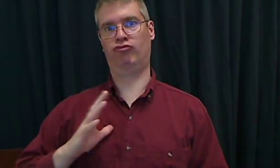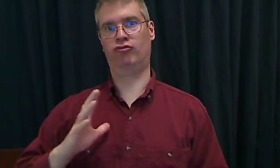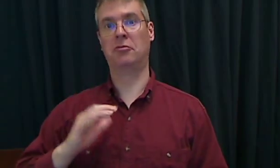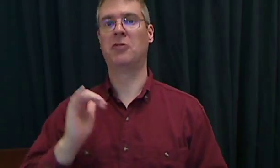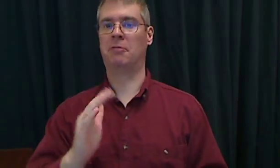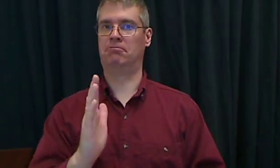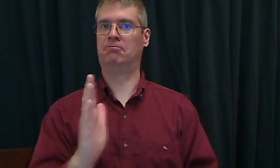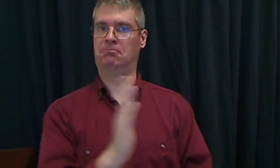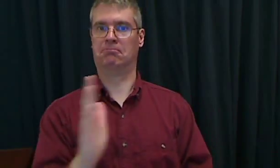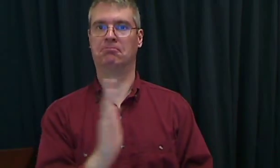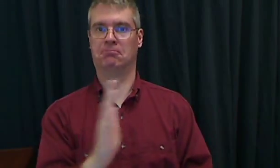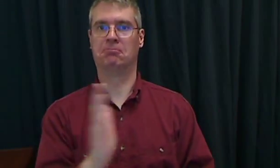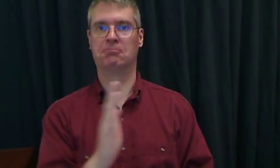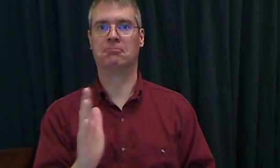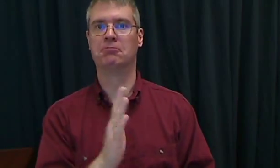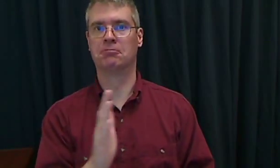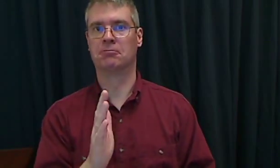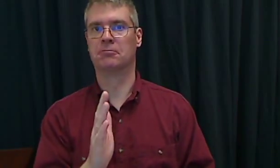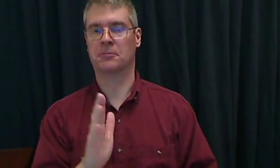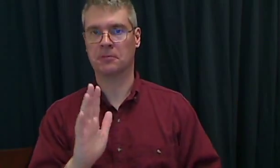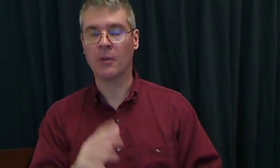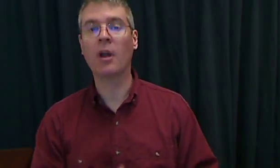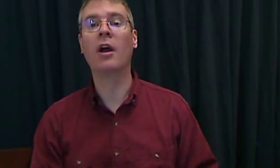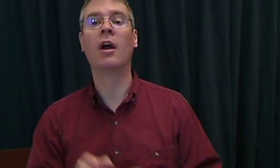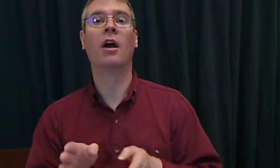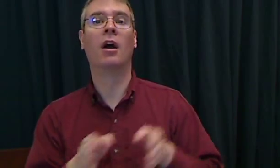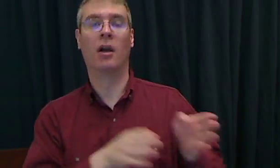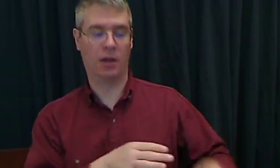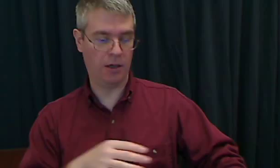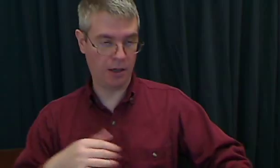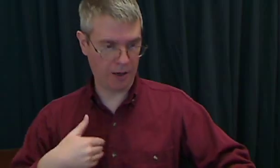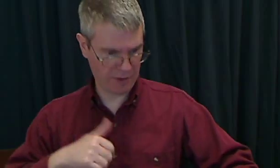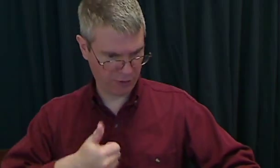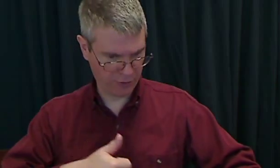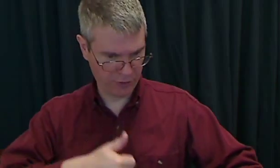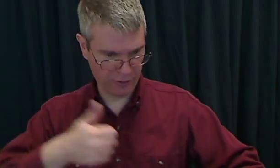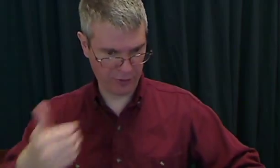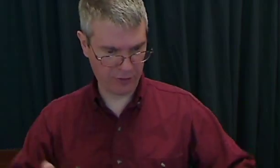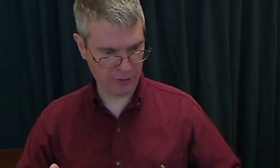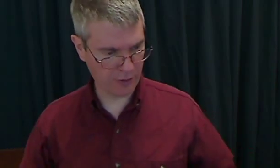That's the sign "between." I have another one to show.